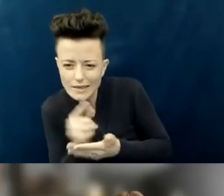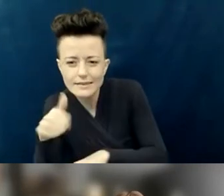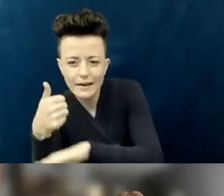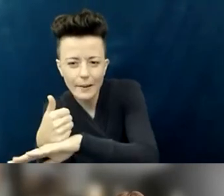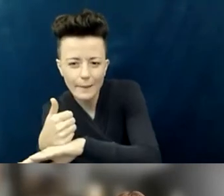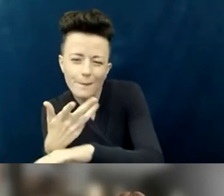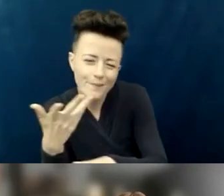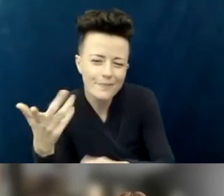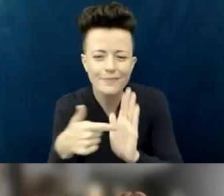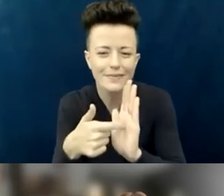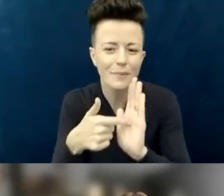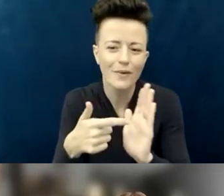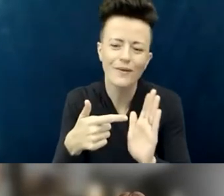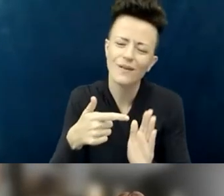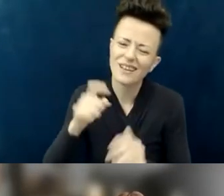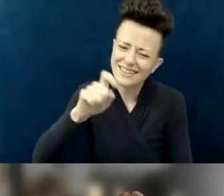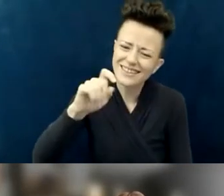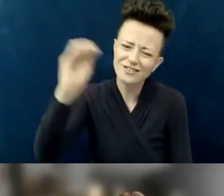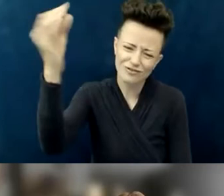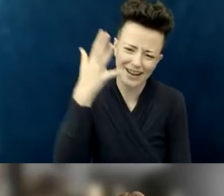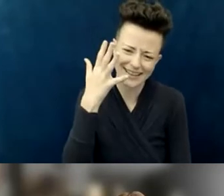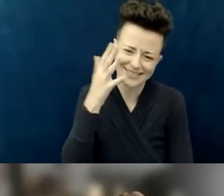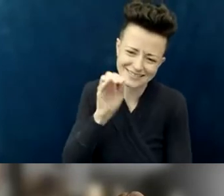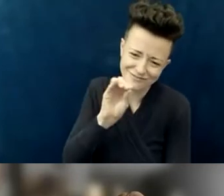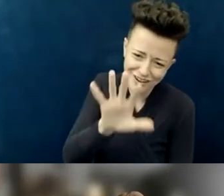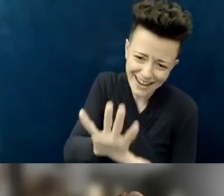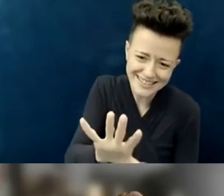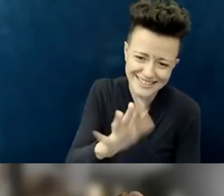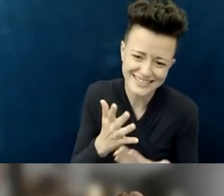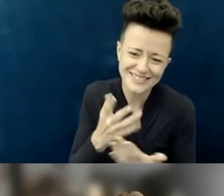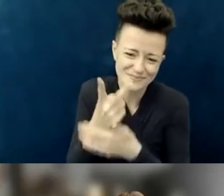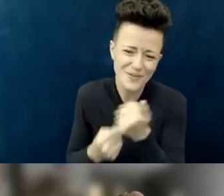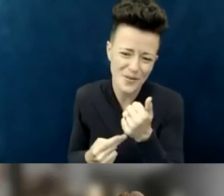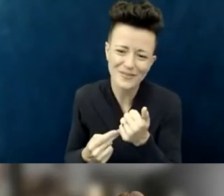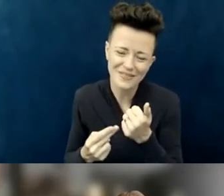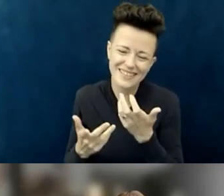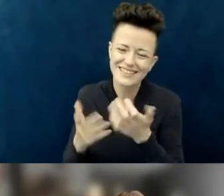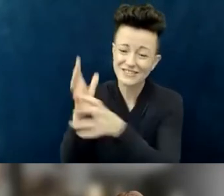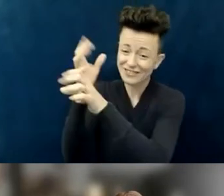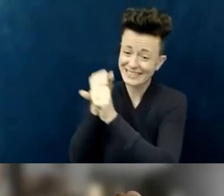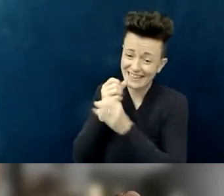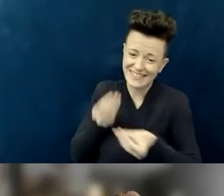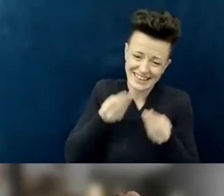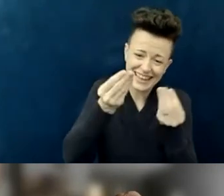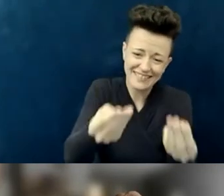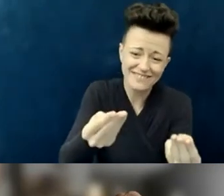asking for grace on both sides. Those are a couple of thoughts, but I know you all have really great ideas to share too,